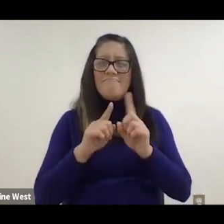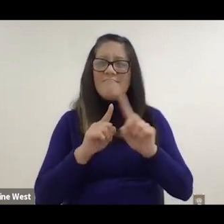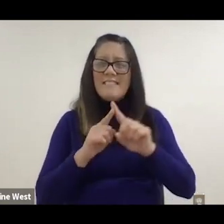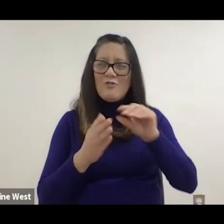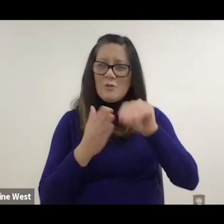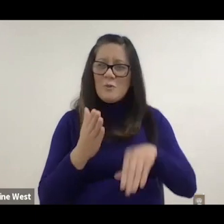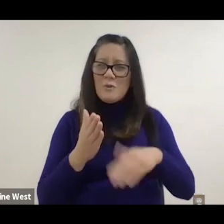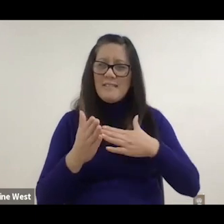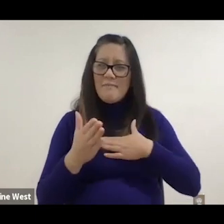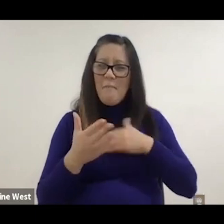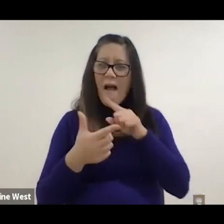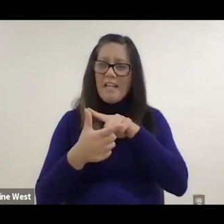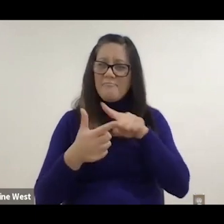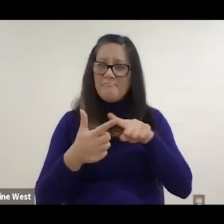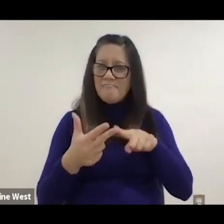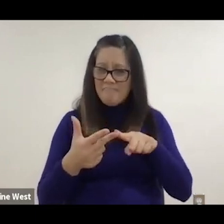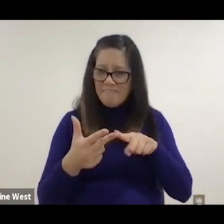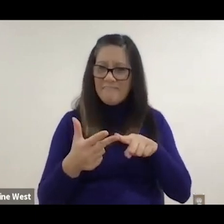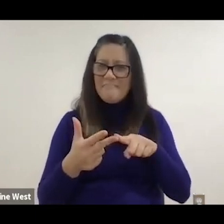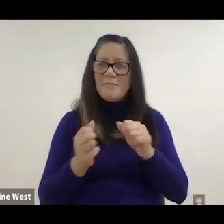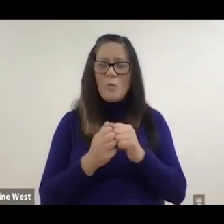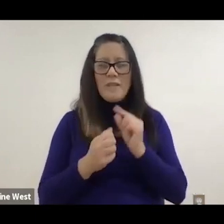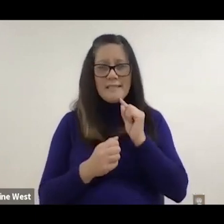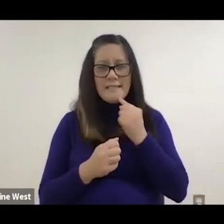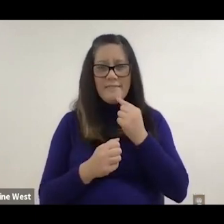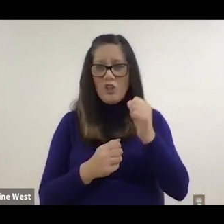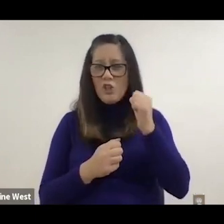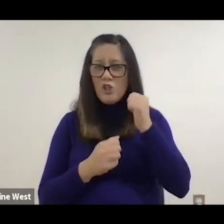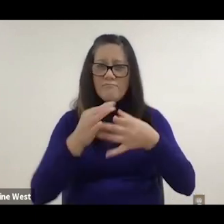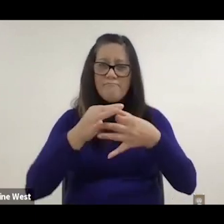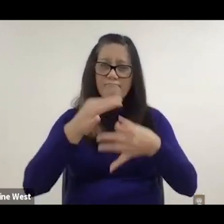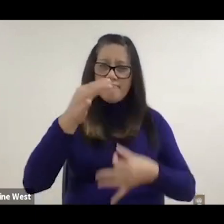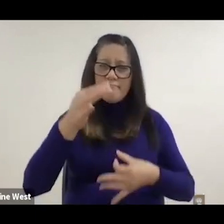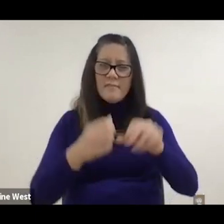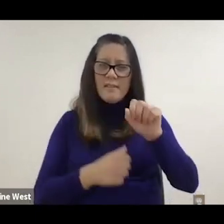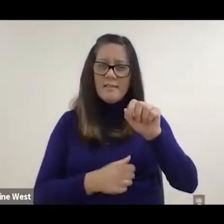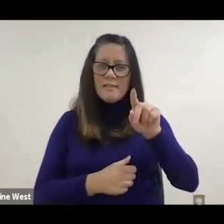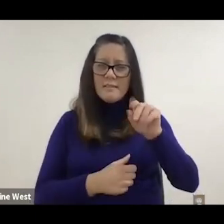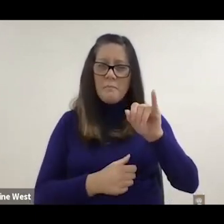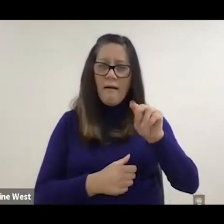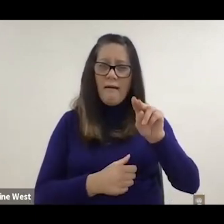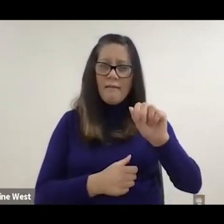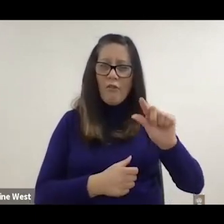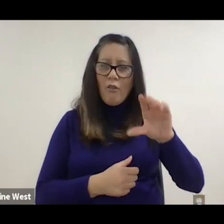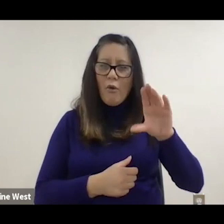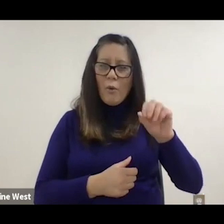and they're all students of mine, all of them with severe spinal cord injuries.